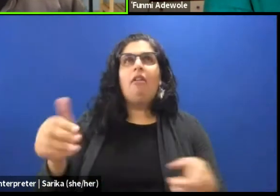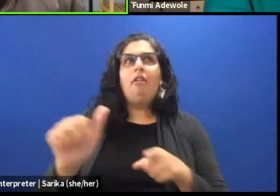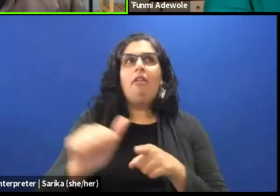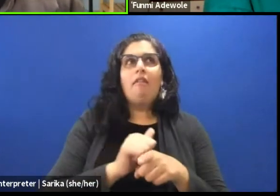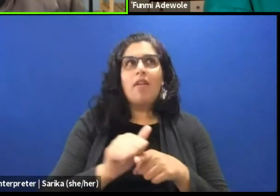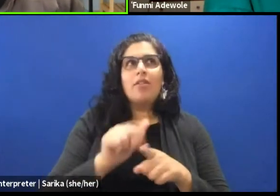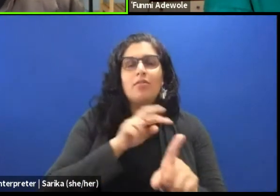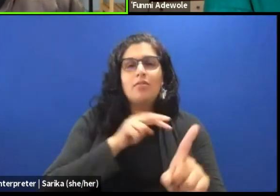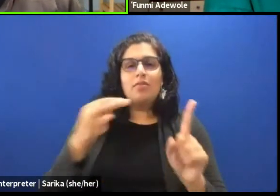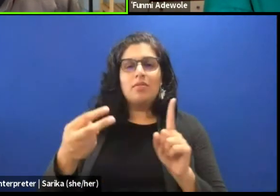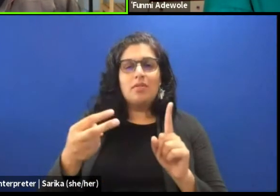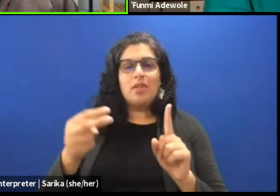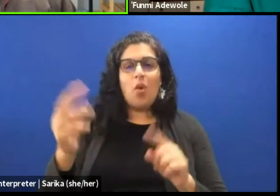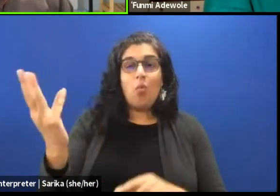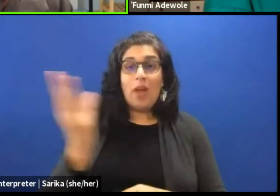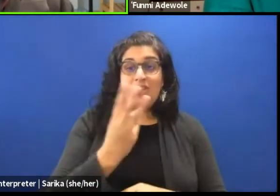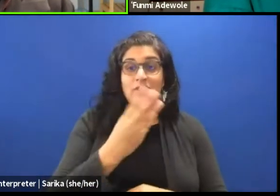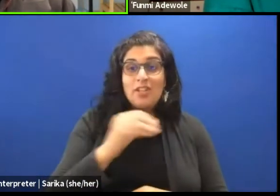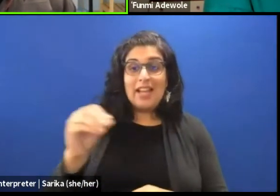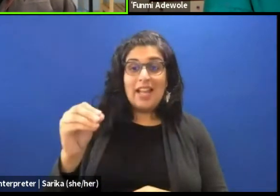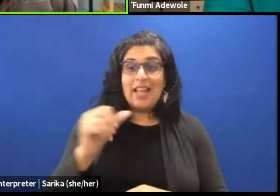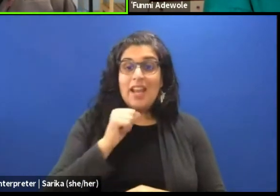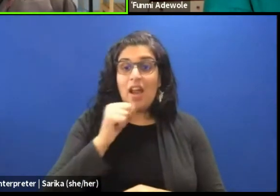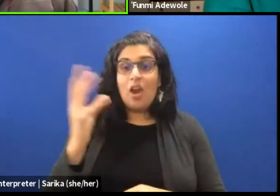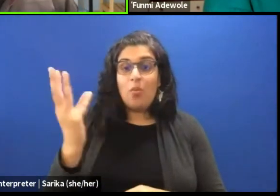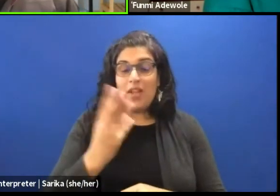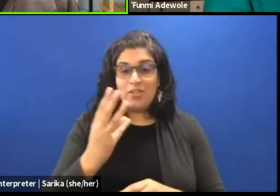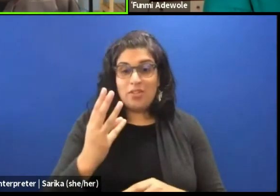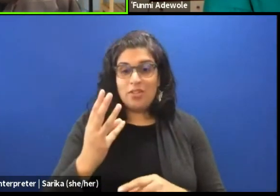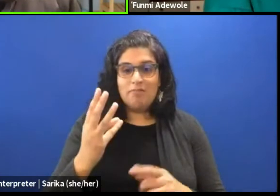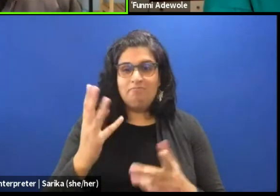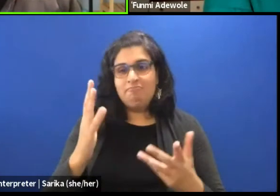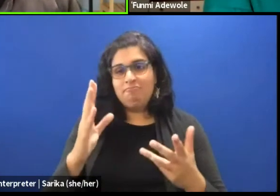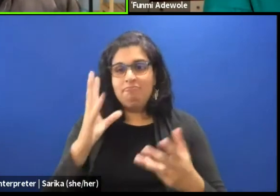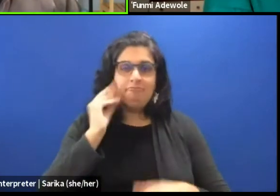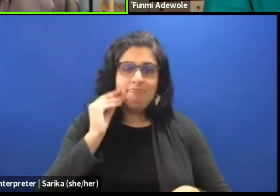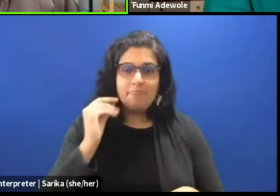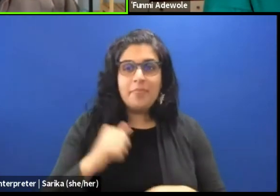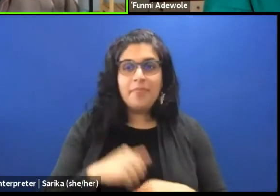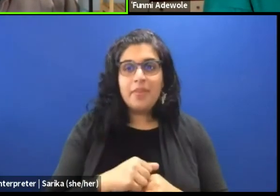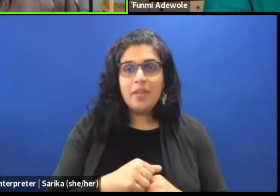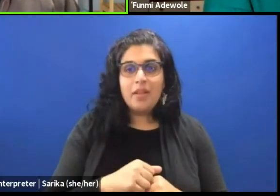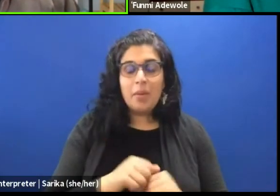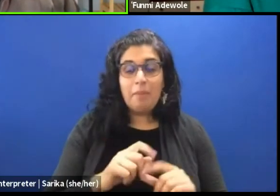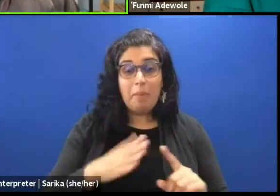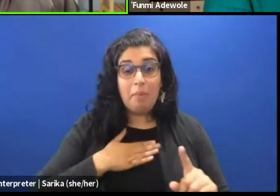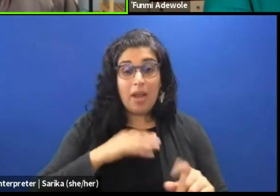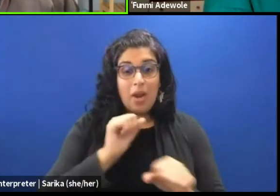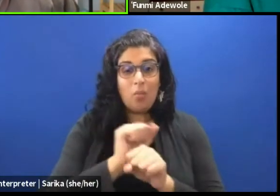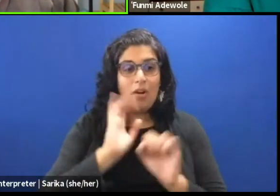to Western and non-Western canons. I was introduced to that. But then because my own work has kind of focuses